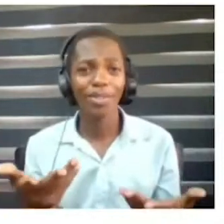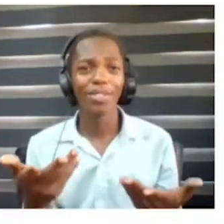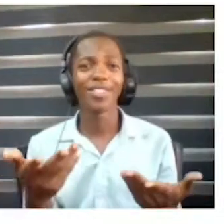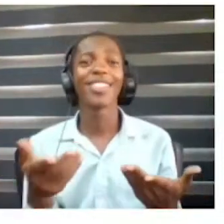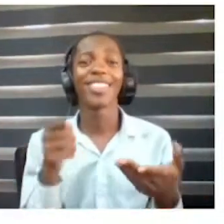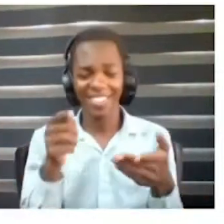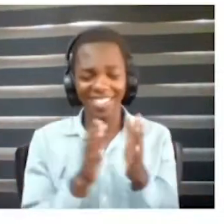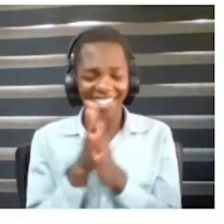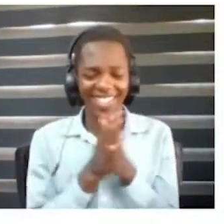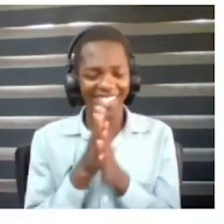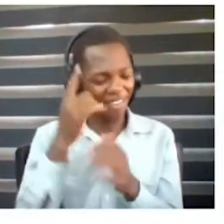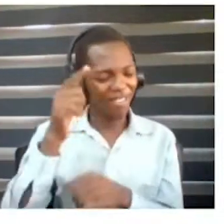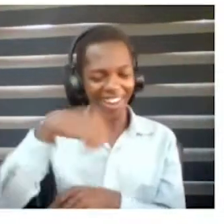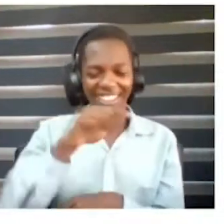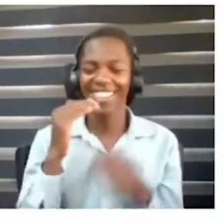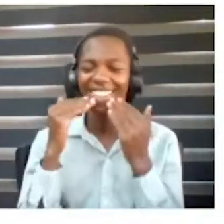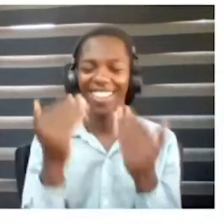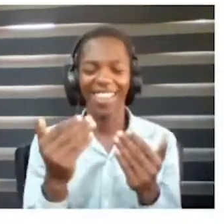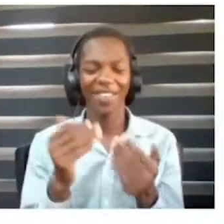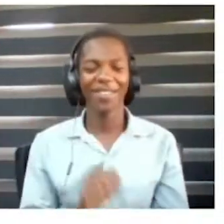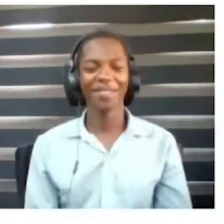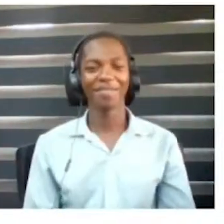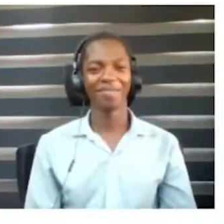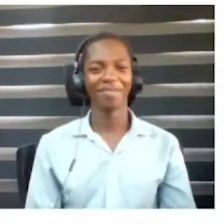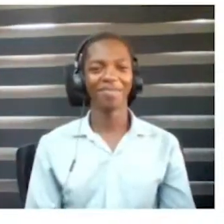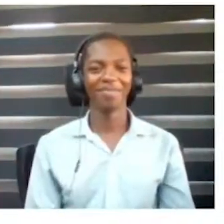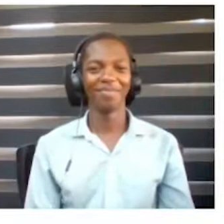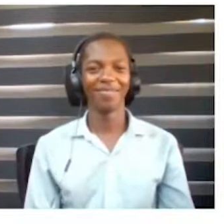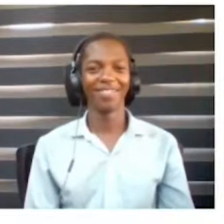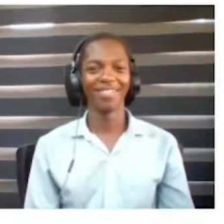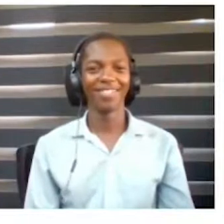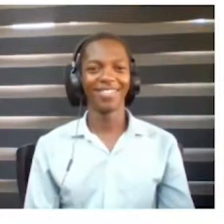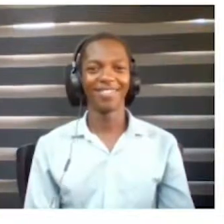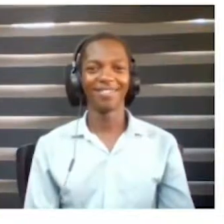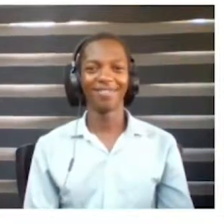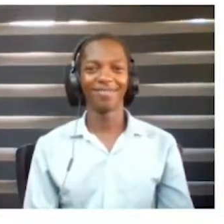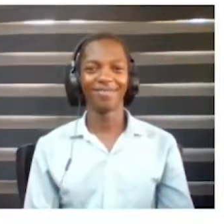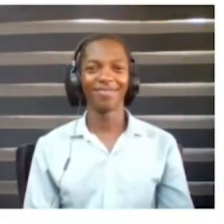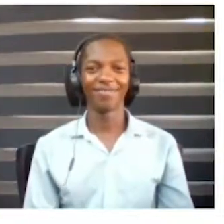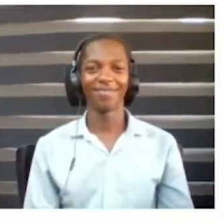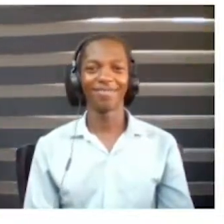Wow, wow.